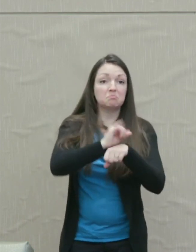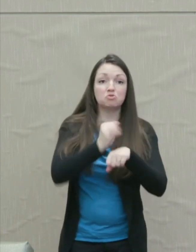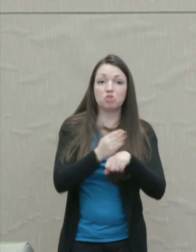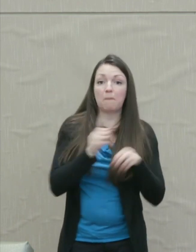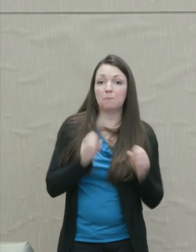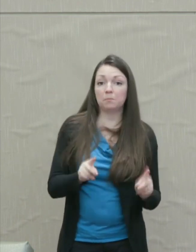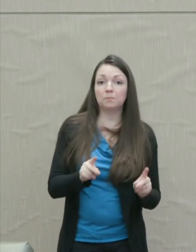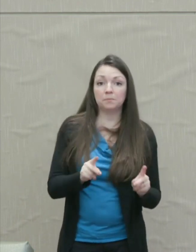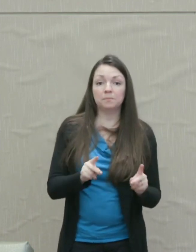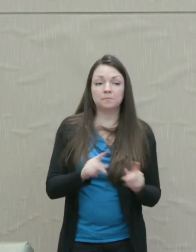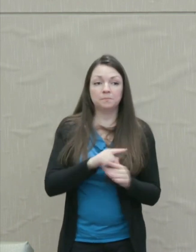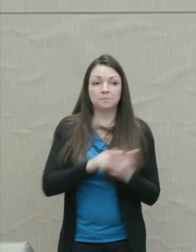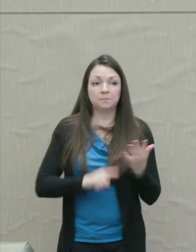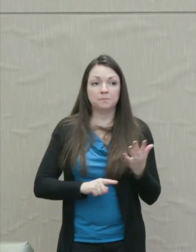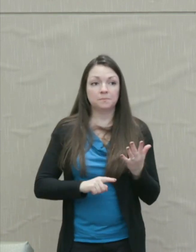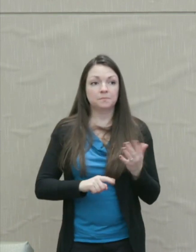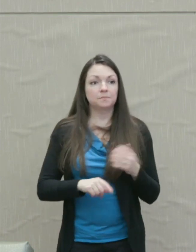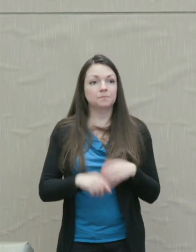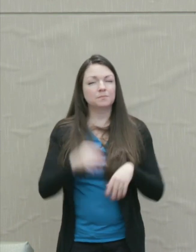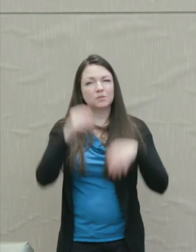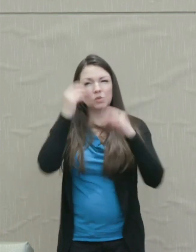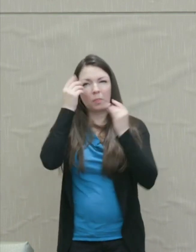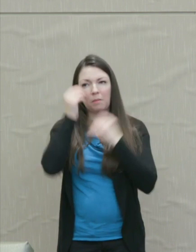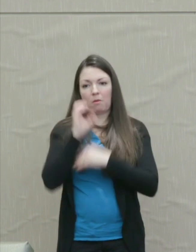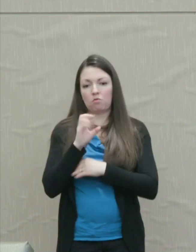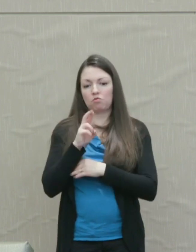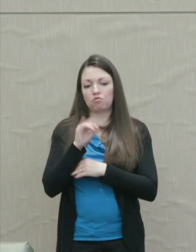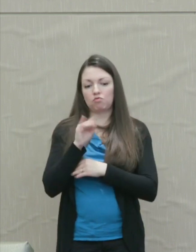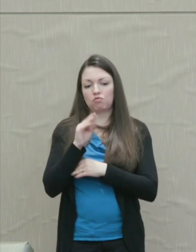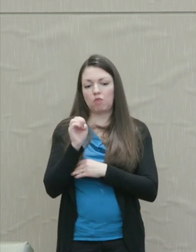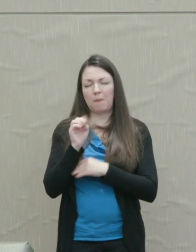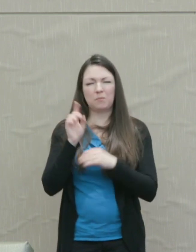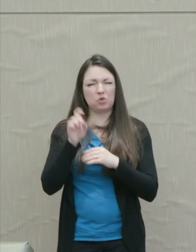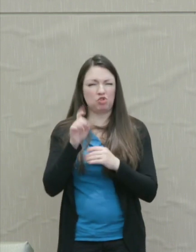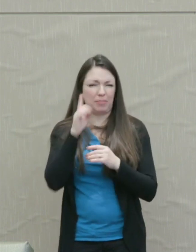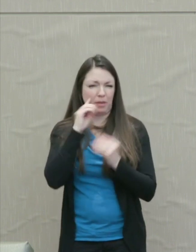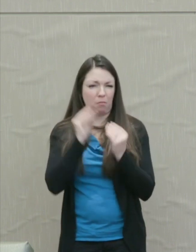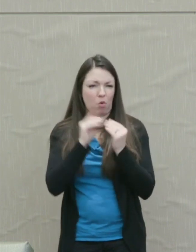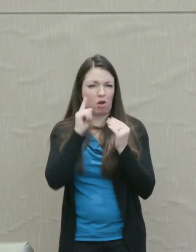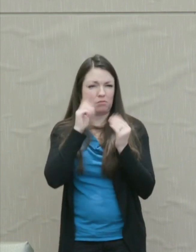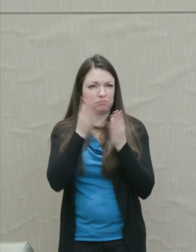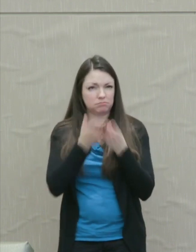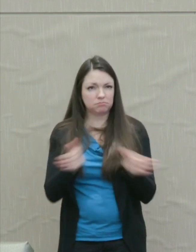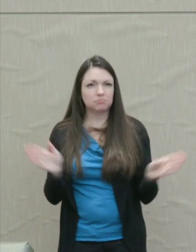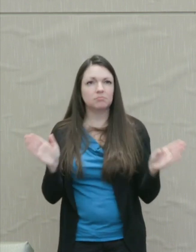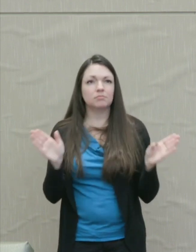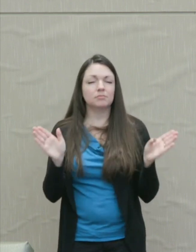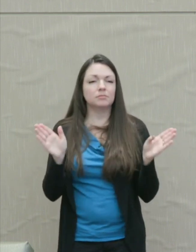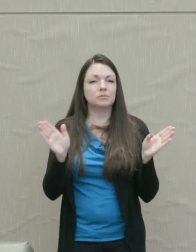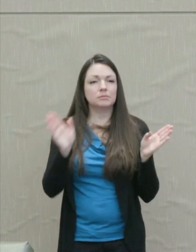So thinking about crime should lead us to think more broadly, to design a society in